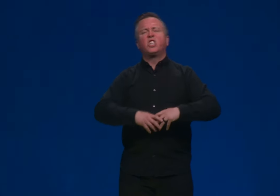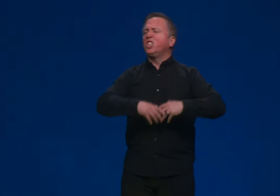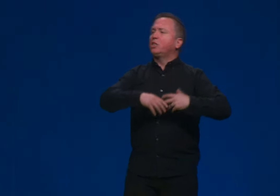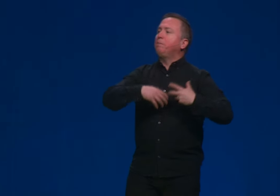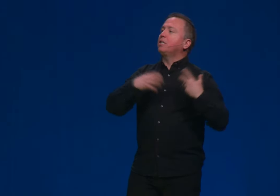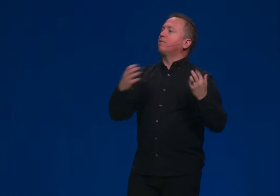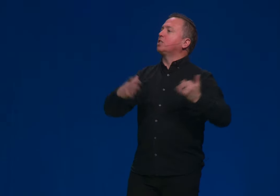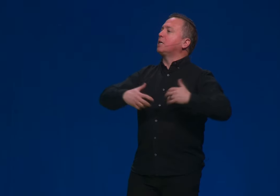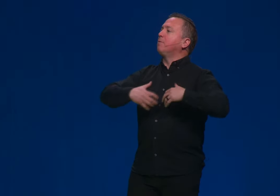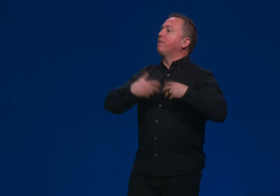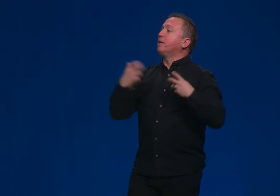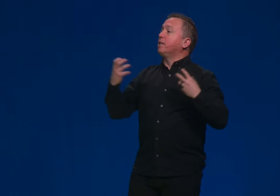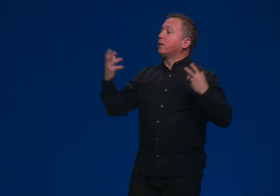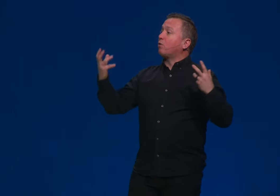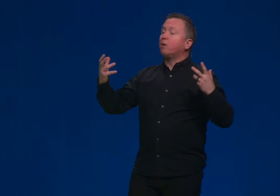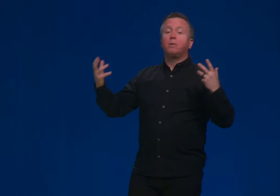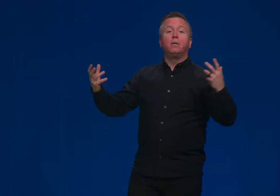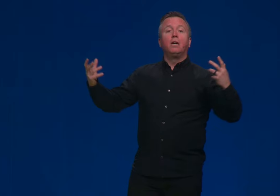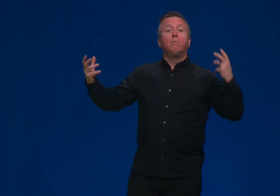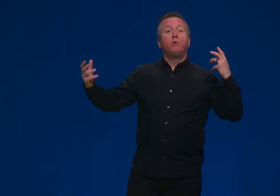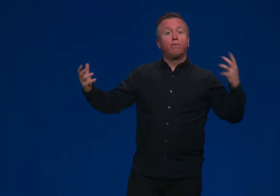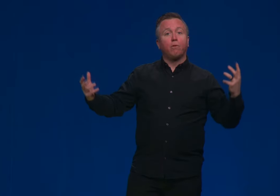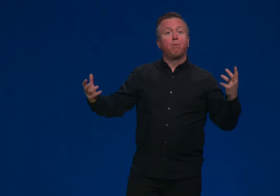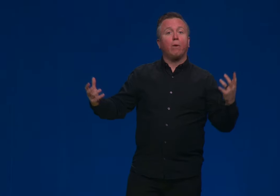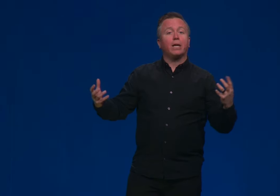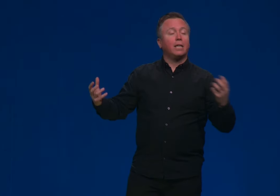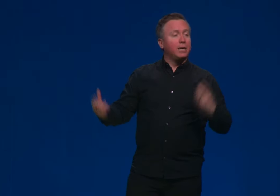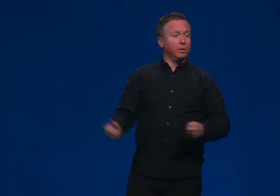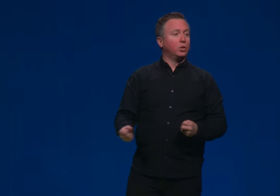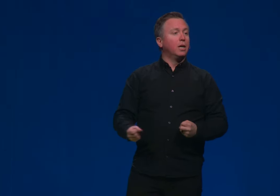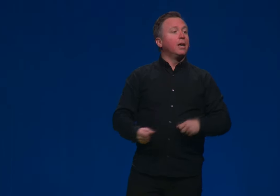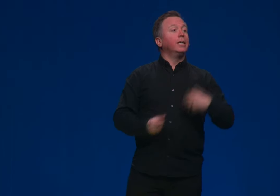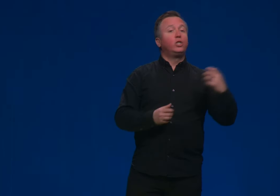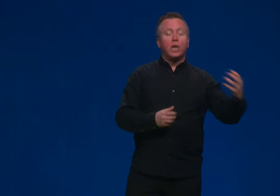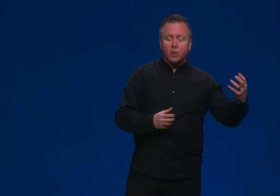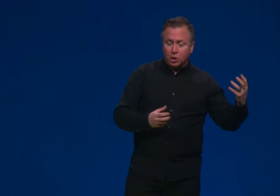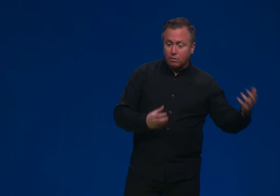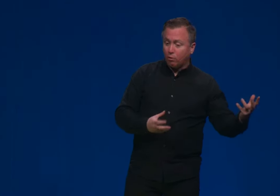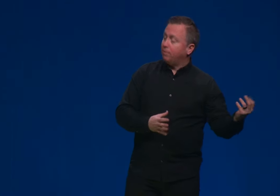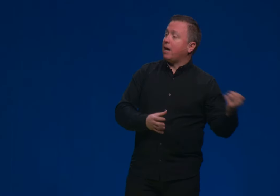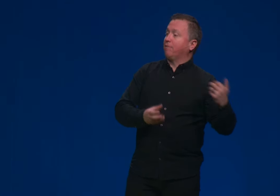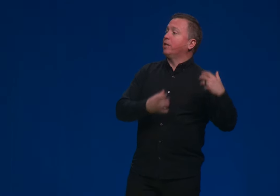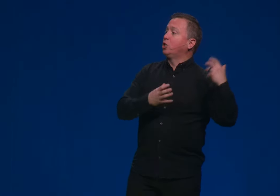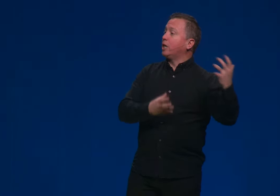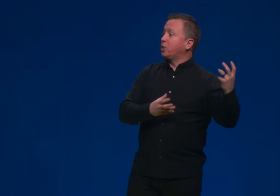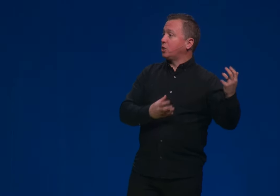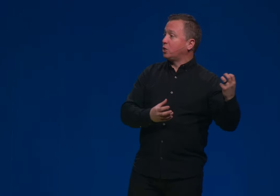and she speaks of the same event, an incredibly beautiful, poetic language and she speaks of the same event, an incredibly beautiful poetic language in judges four and five, right? Judges.